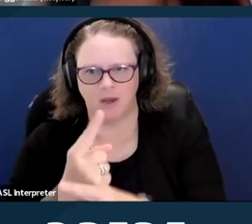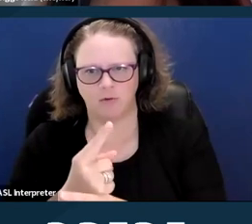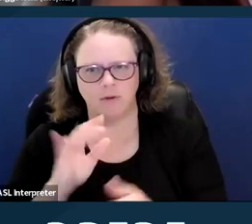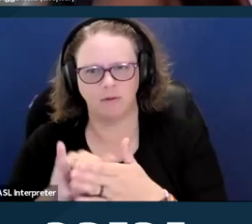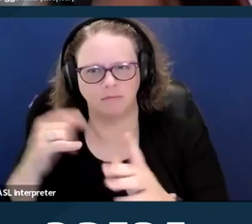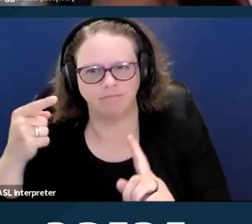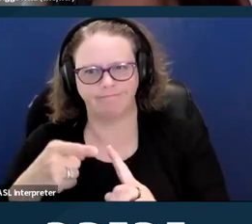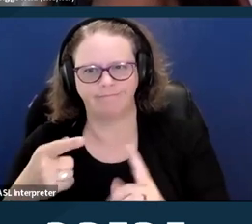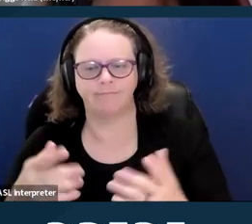Next slide.